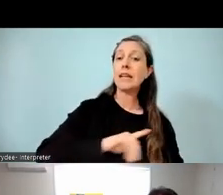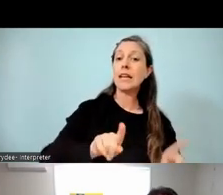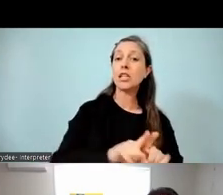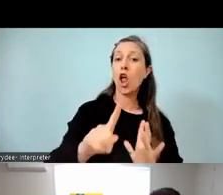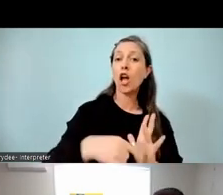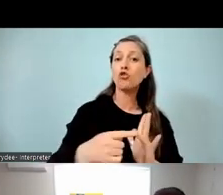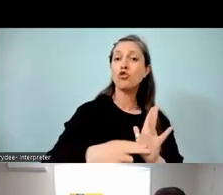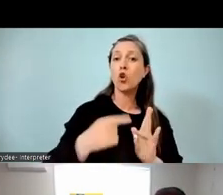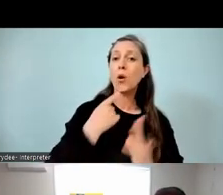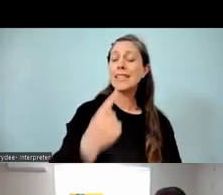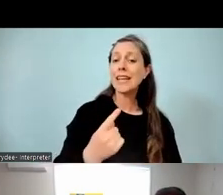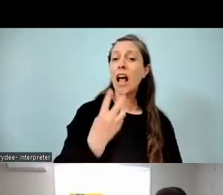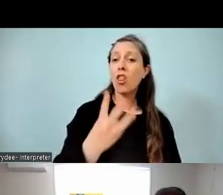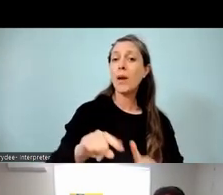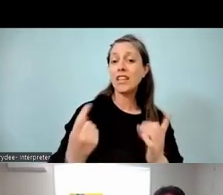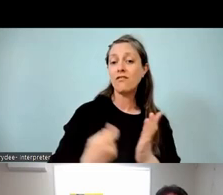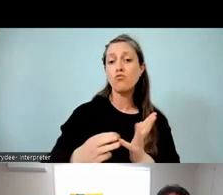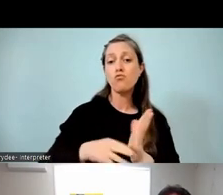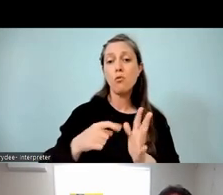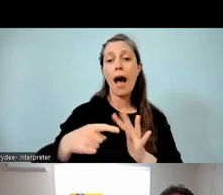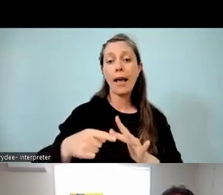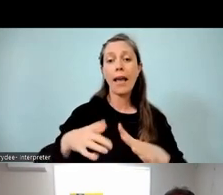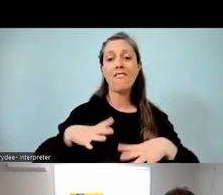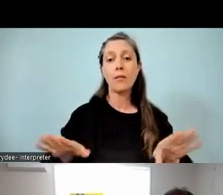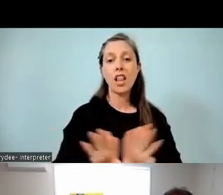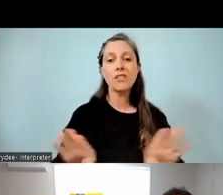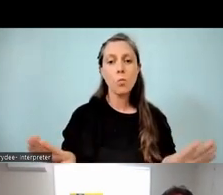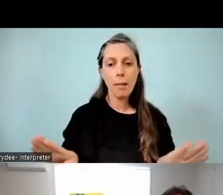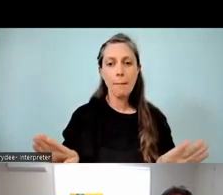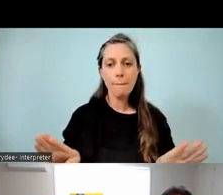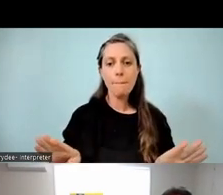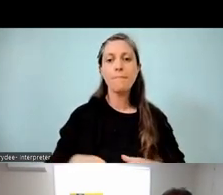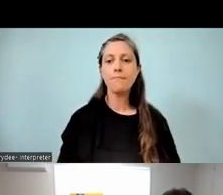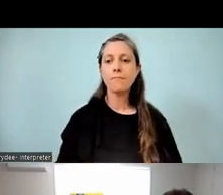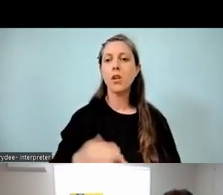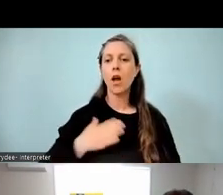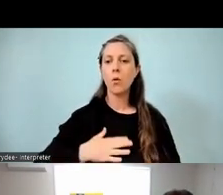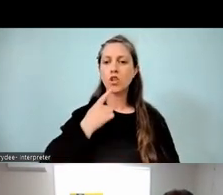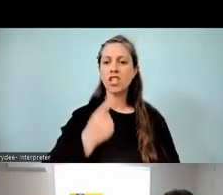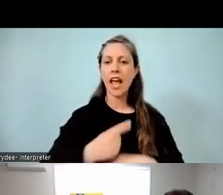Different forms of rumaki as well. And just here I want to speak about kura kaupapa,